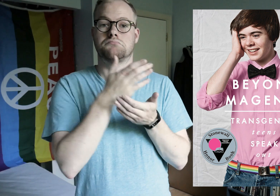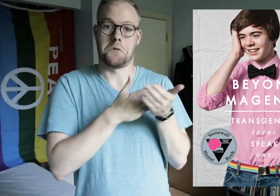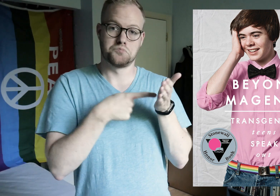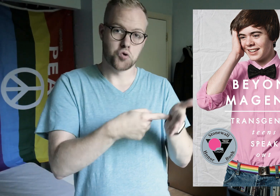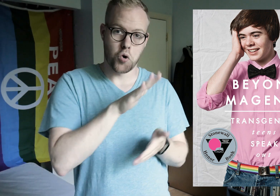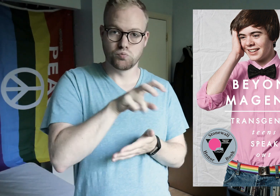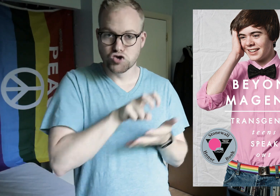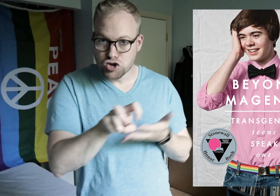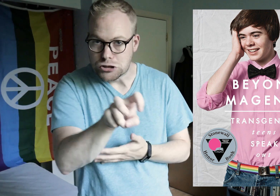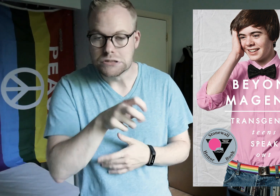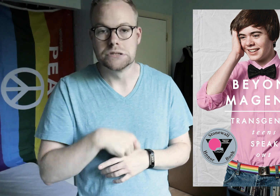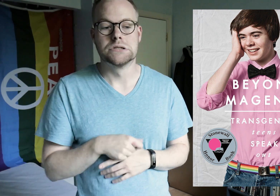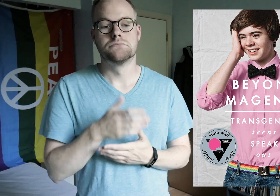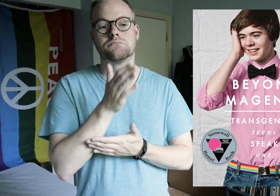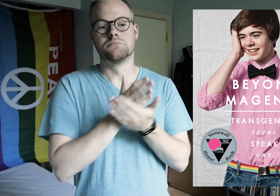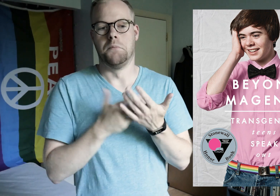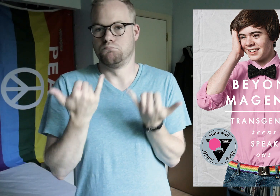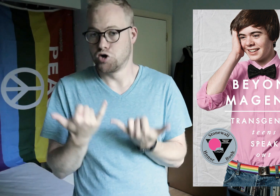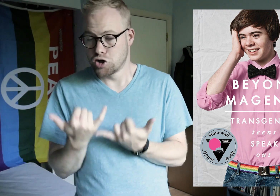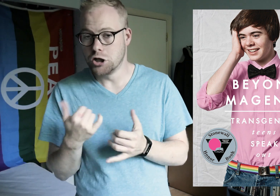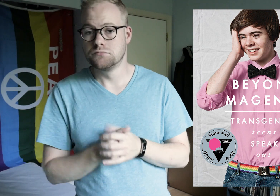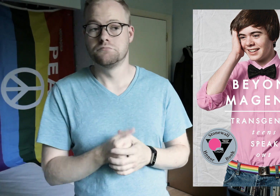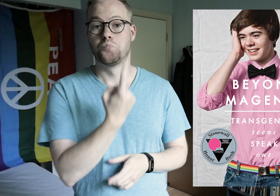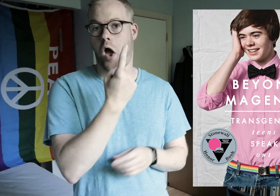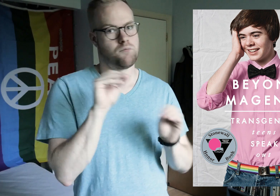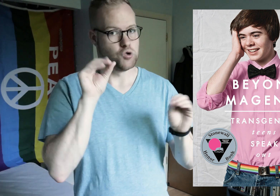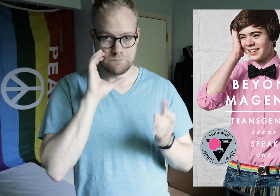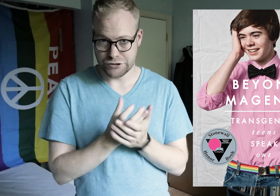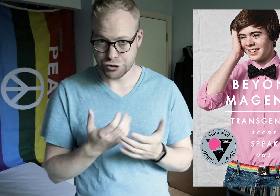Some show the journey they’ve taken, some are current, and one didn’t have pictures at all.